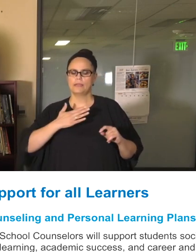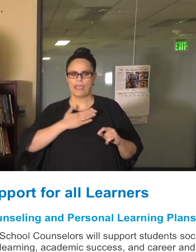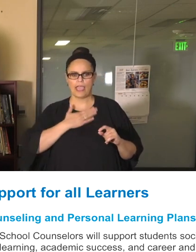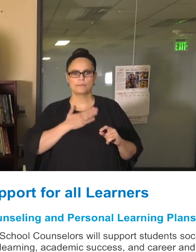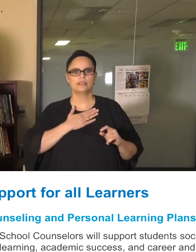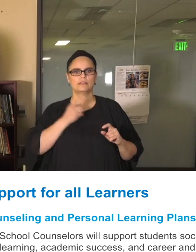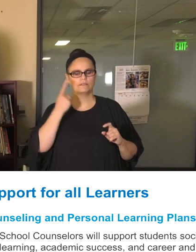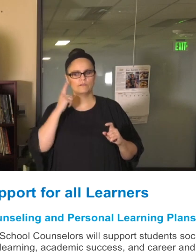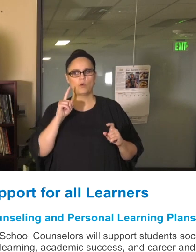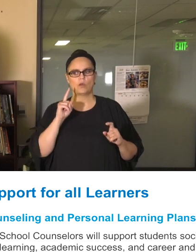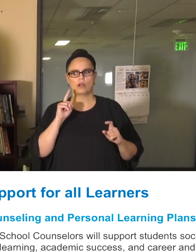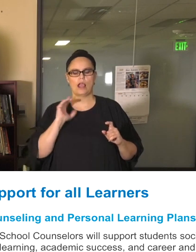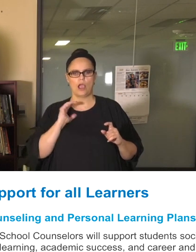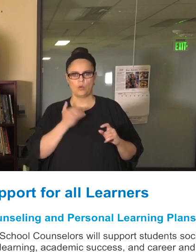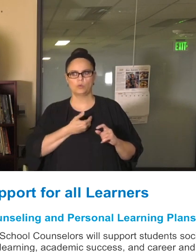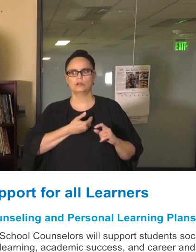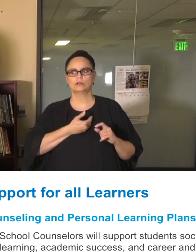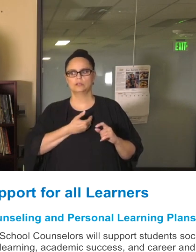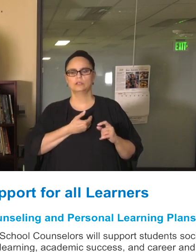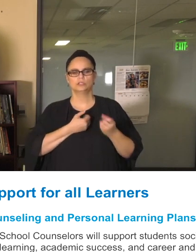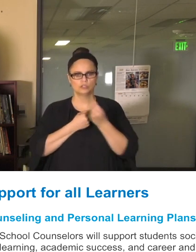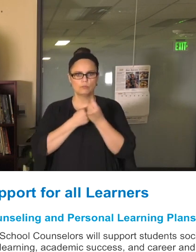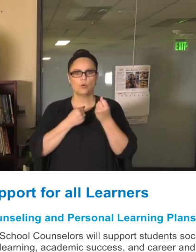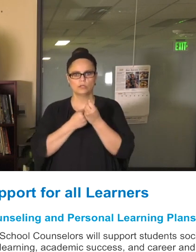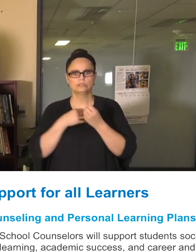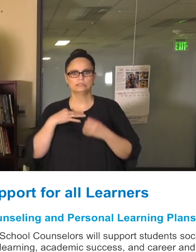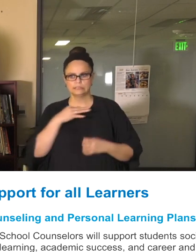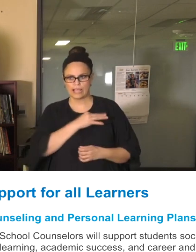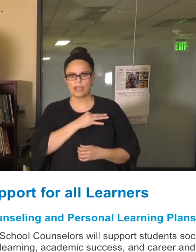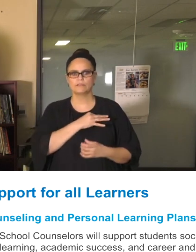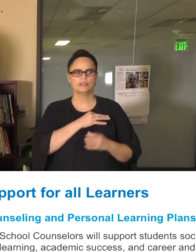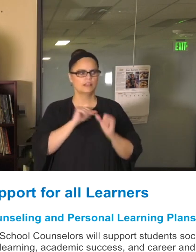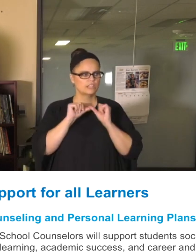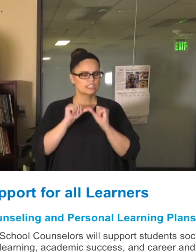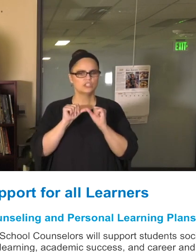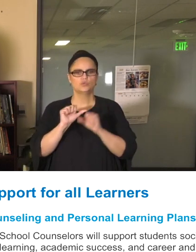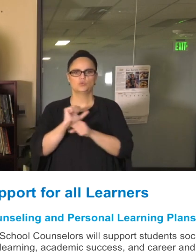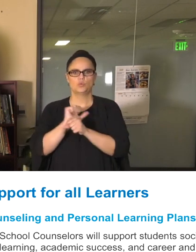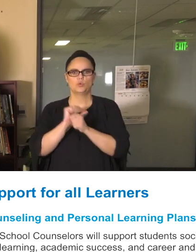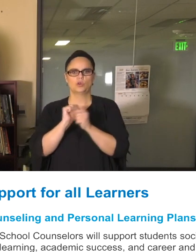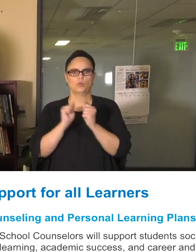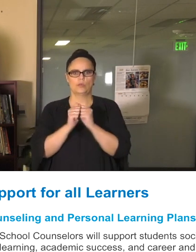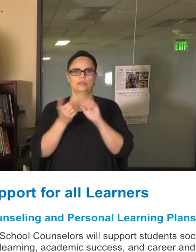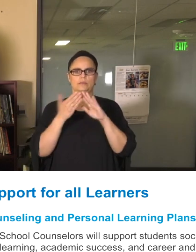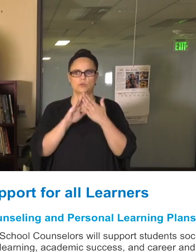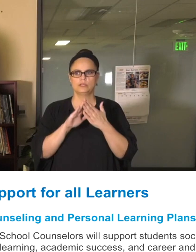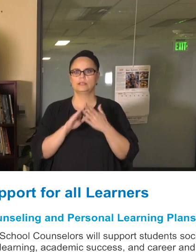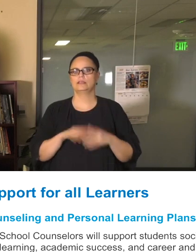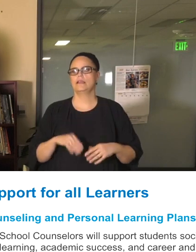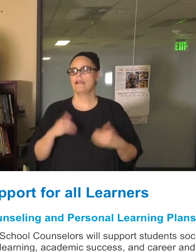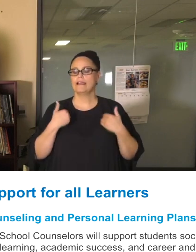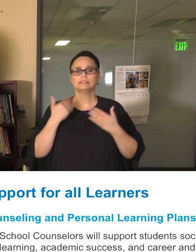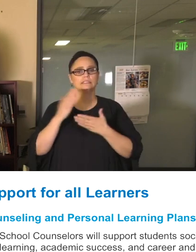has been able to continue working with our community. We've been able to do some tele-support